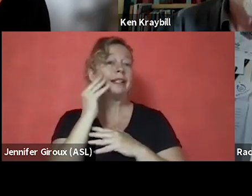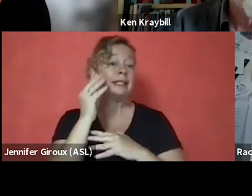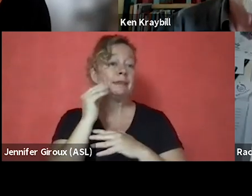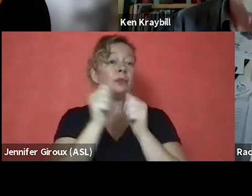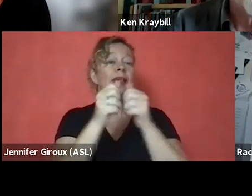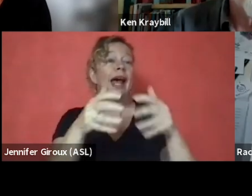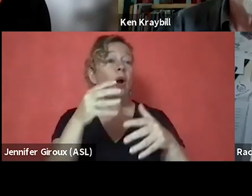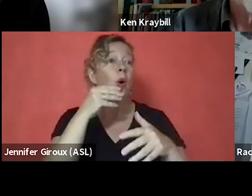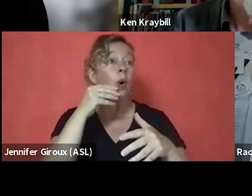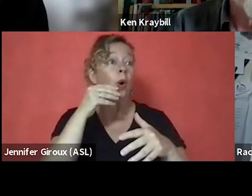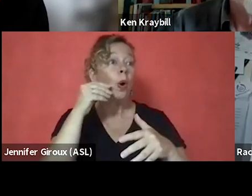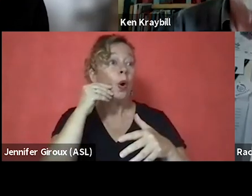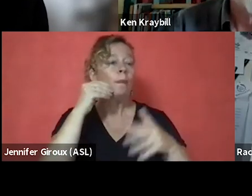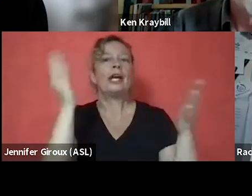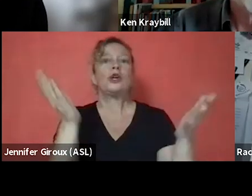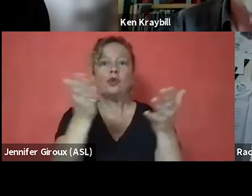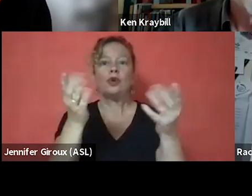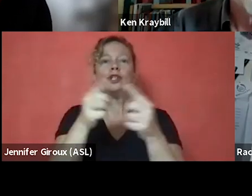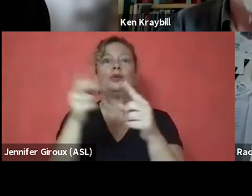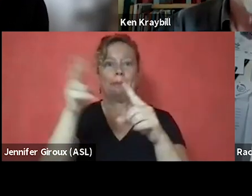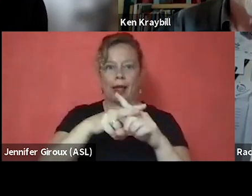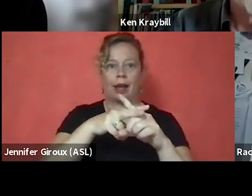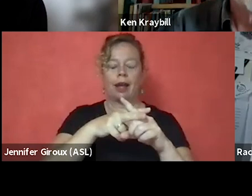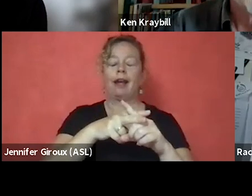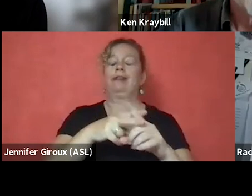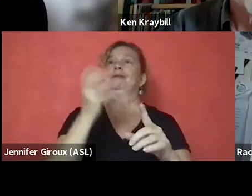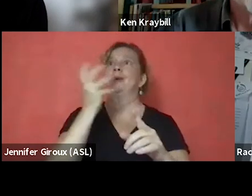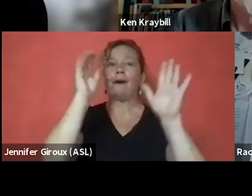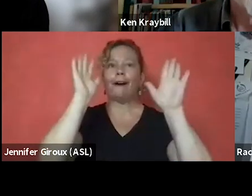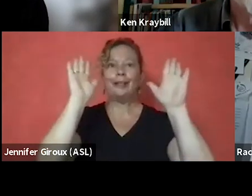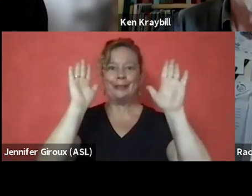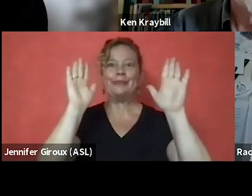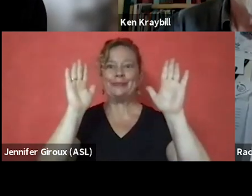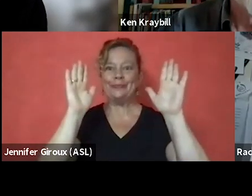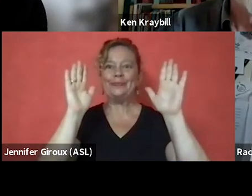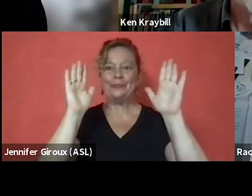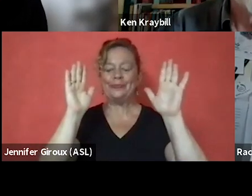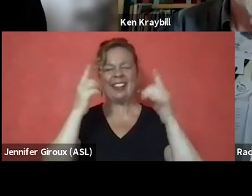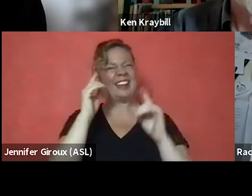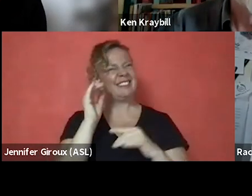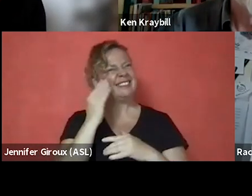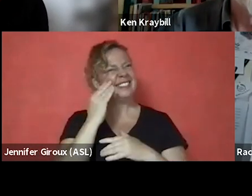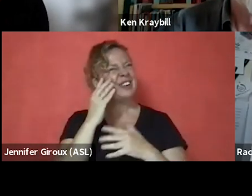encouraged to apply. That was awesome. And I thought, "You know what, this is,